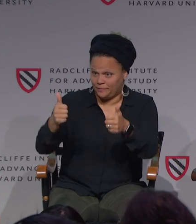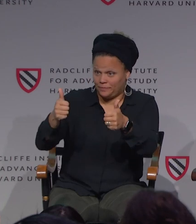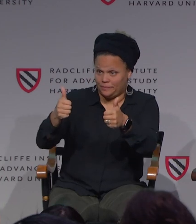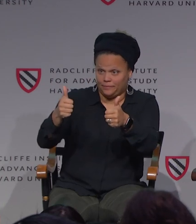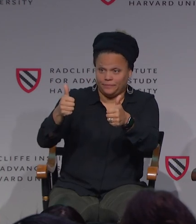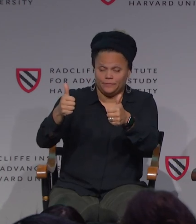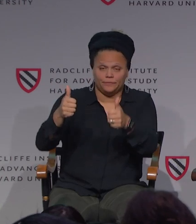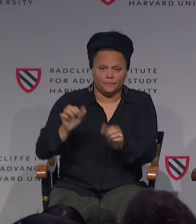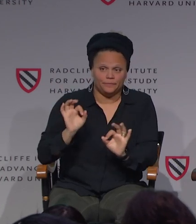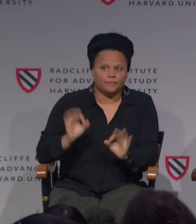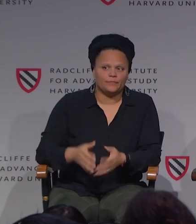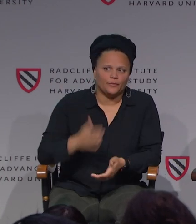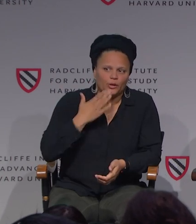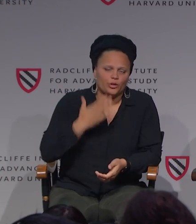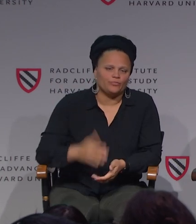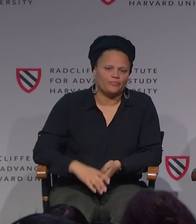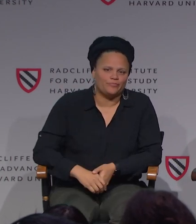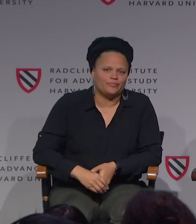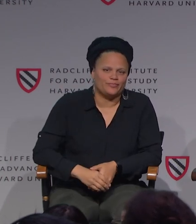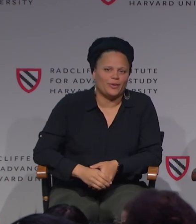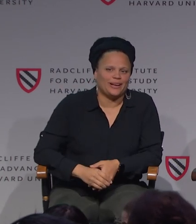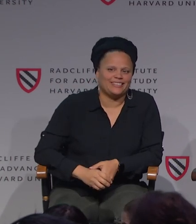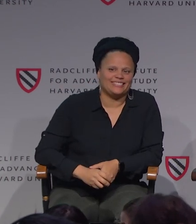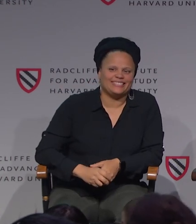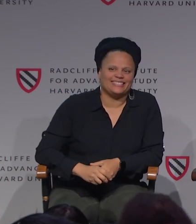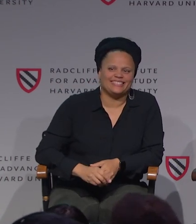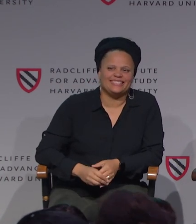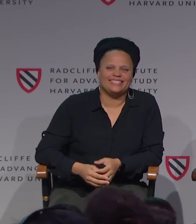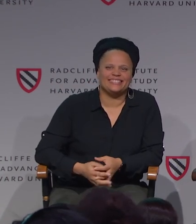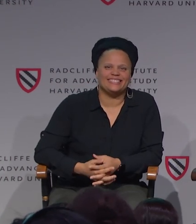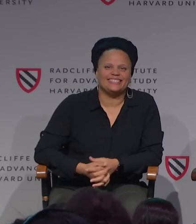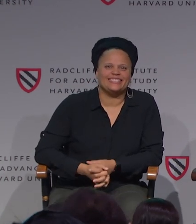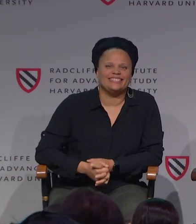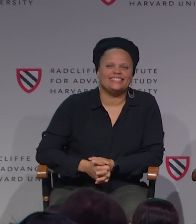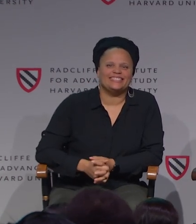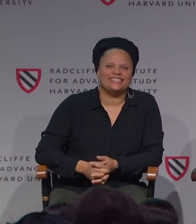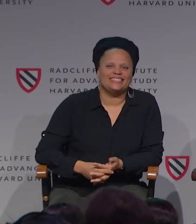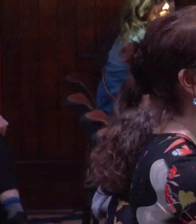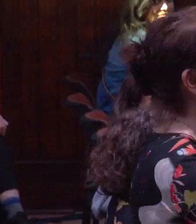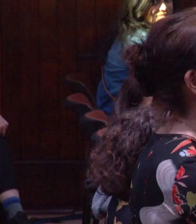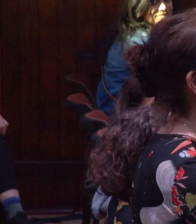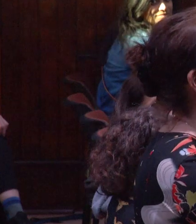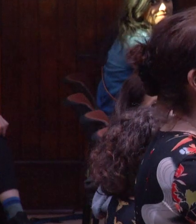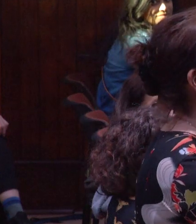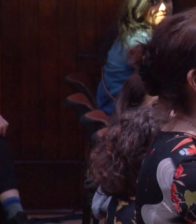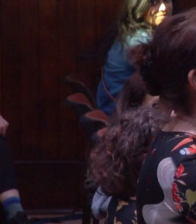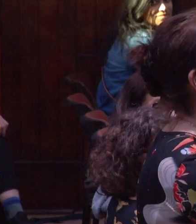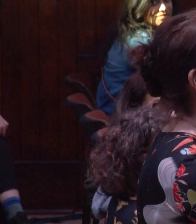Does that work for you? All right. Great. Next question please. So interesting.